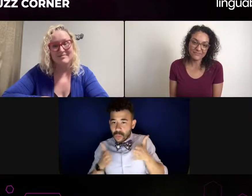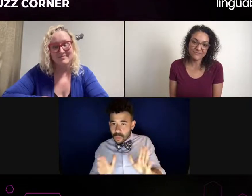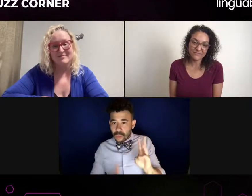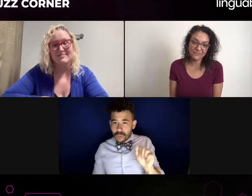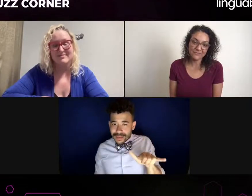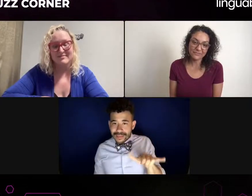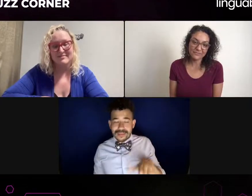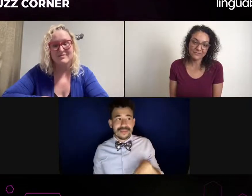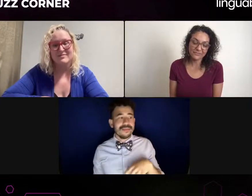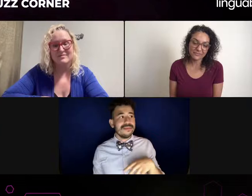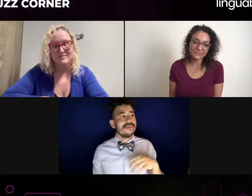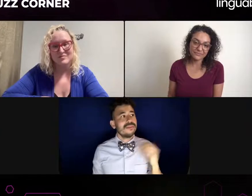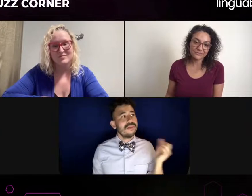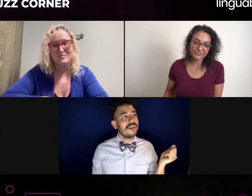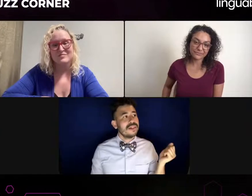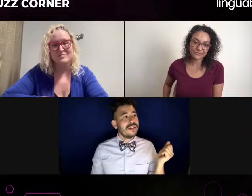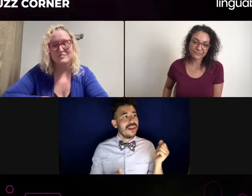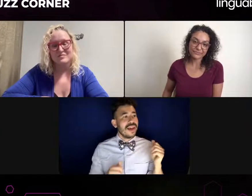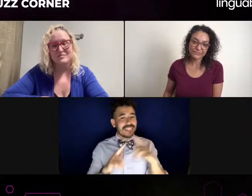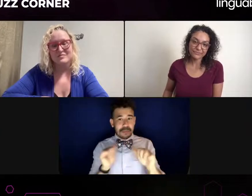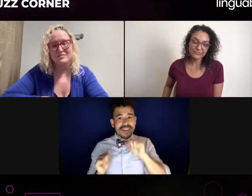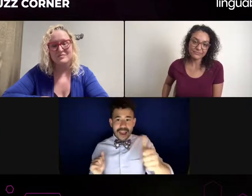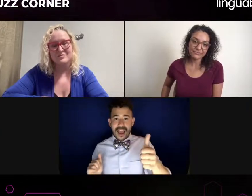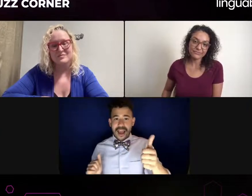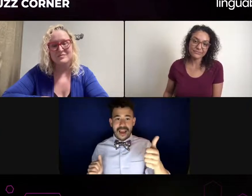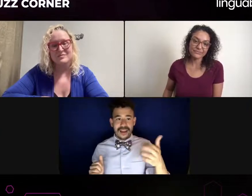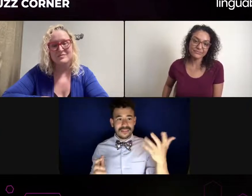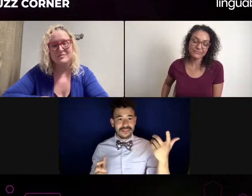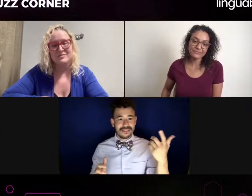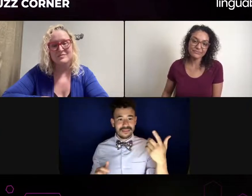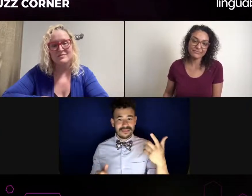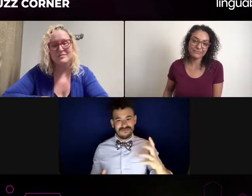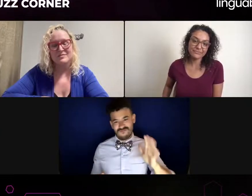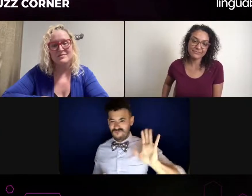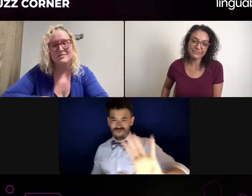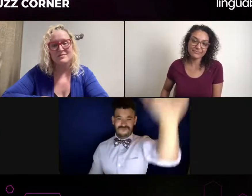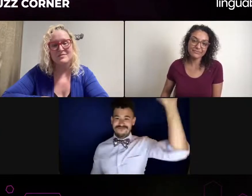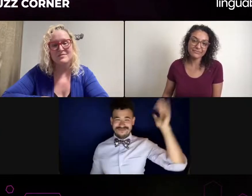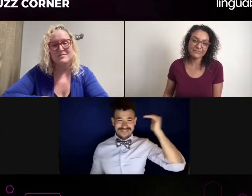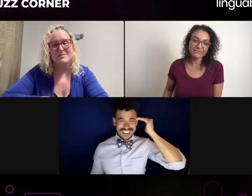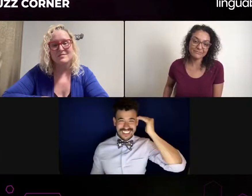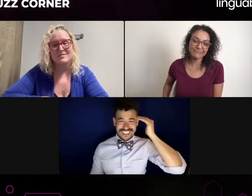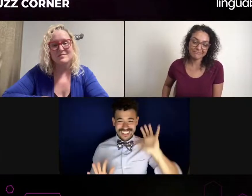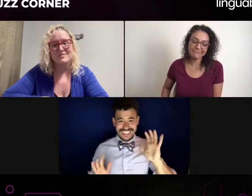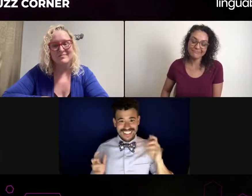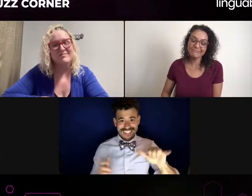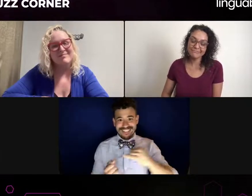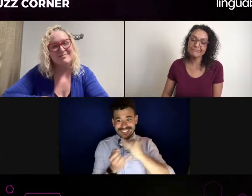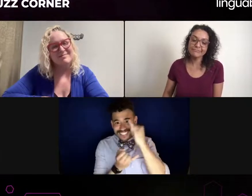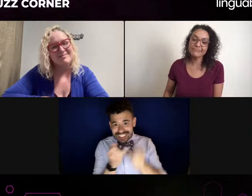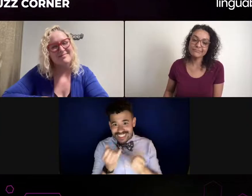Really, it takes a lot of variety of skill.